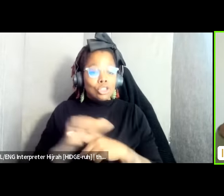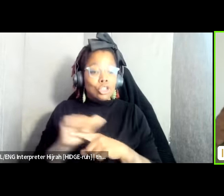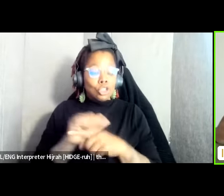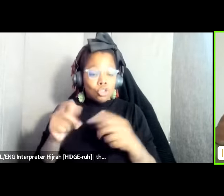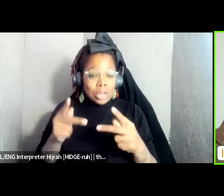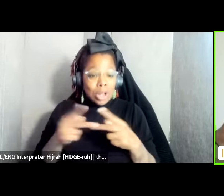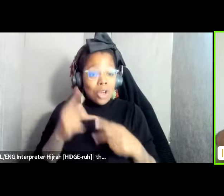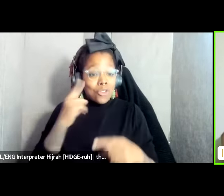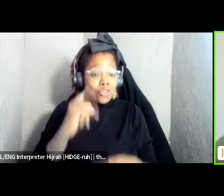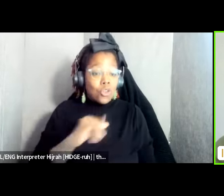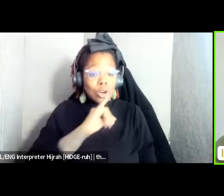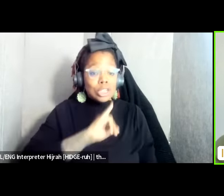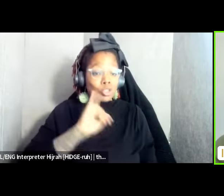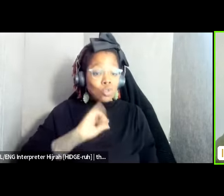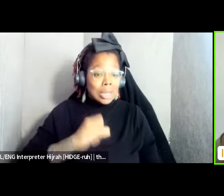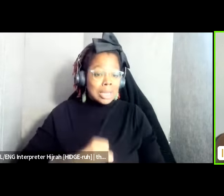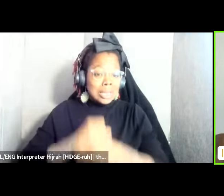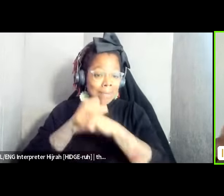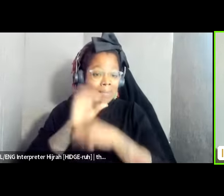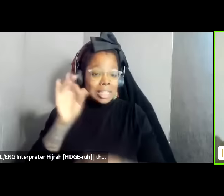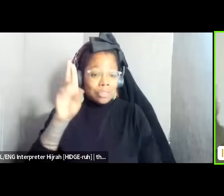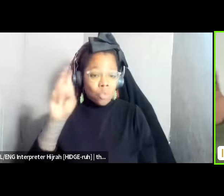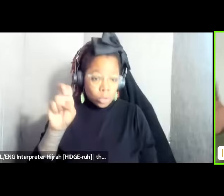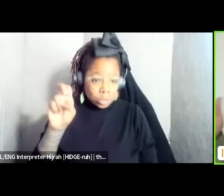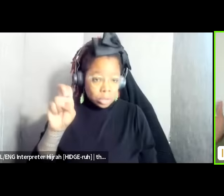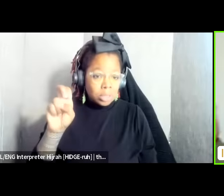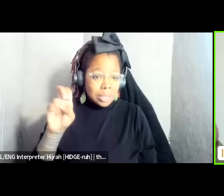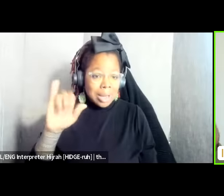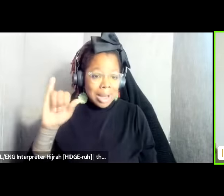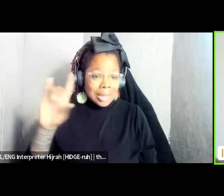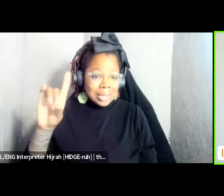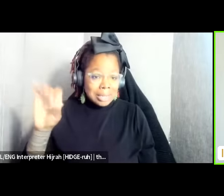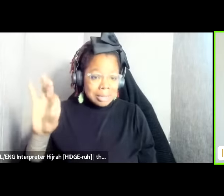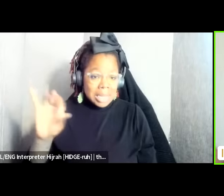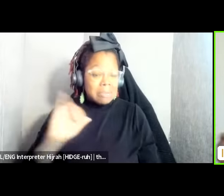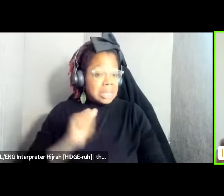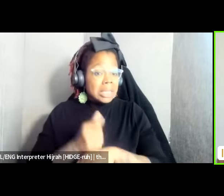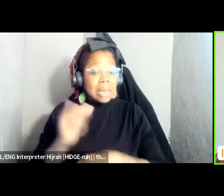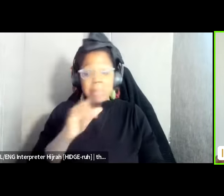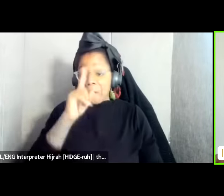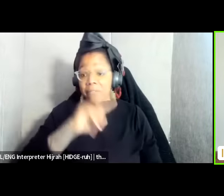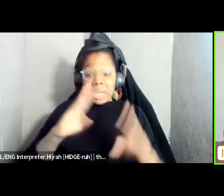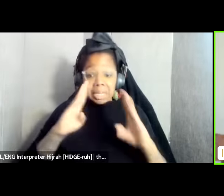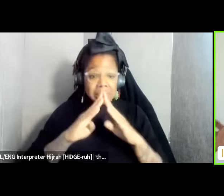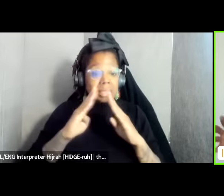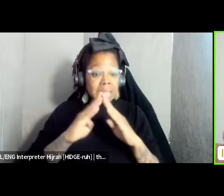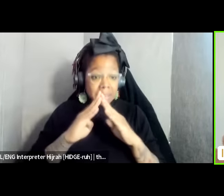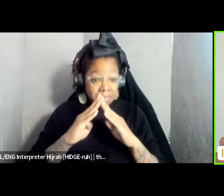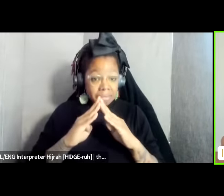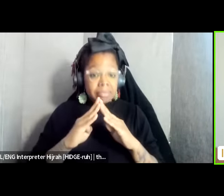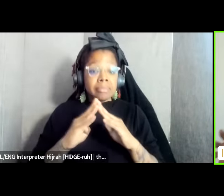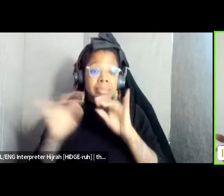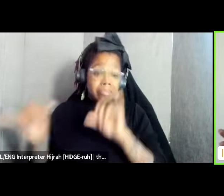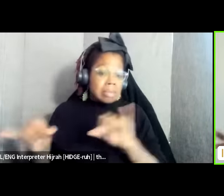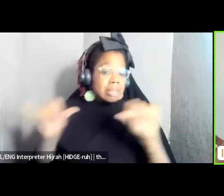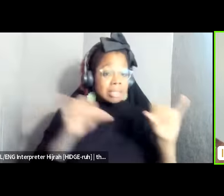Defense Force um and it's set up like a mock City uh very much the way cop city is proposed